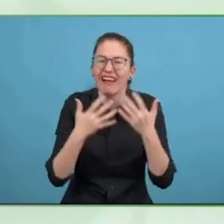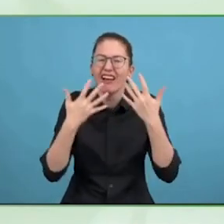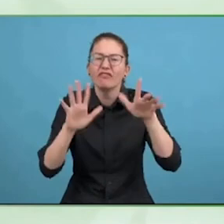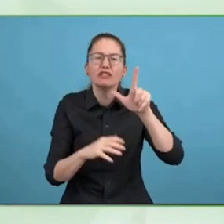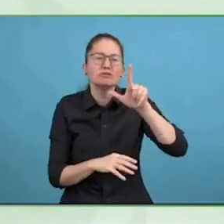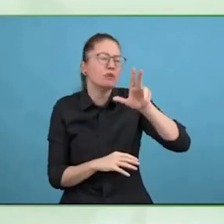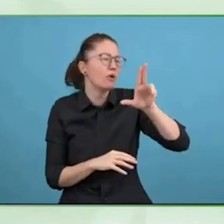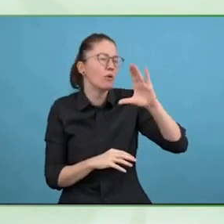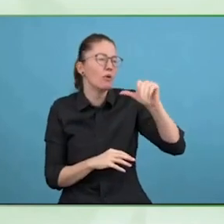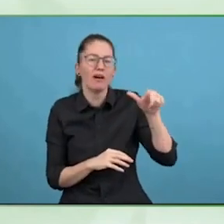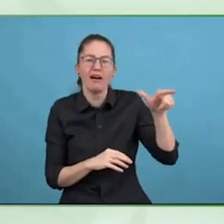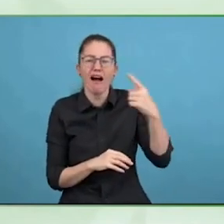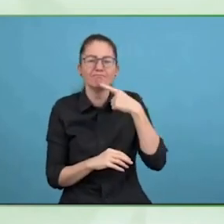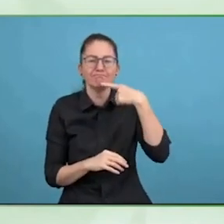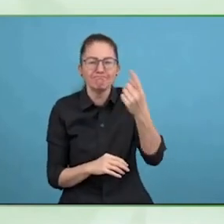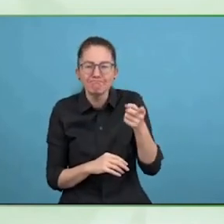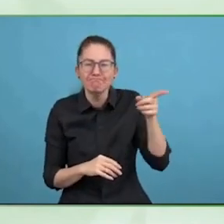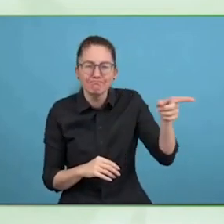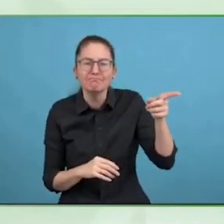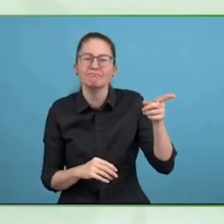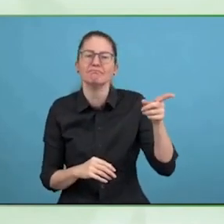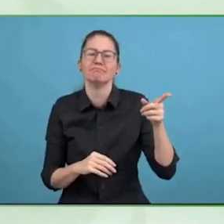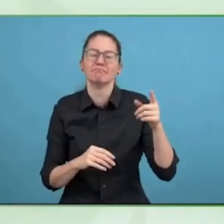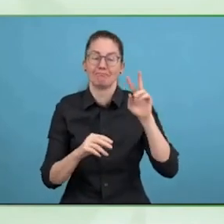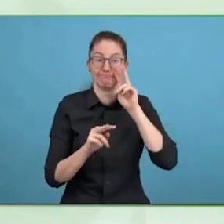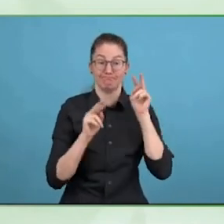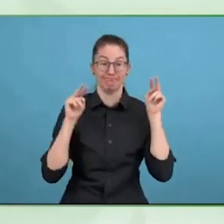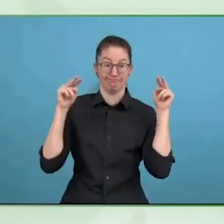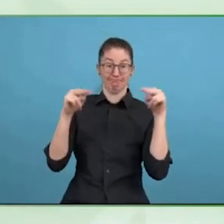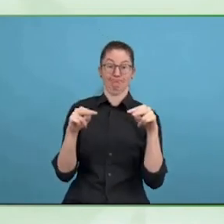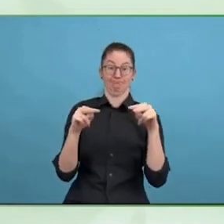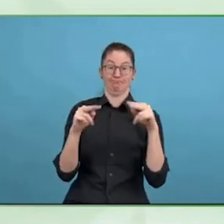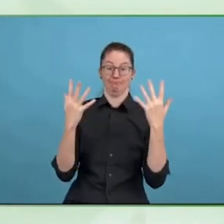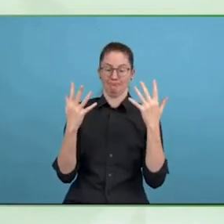And that conversation should happen, and we should see that,